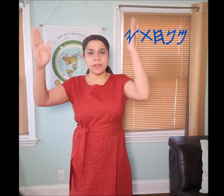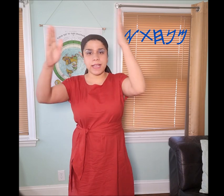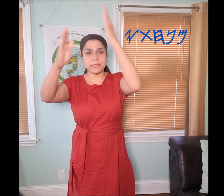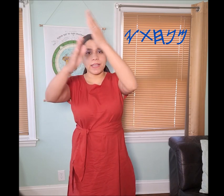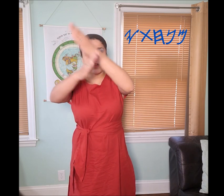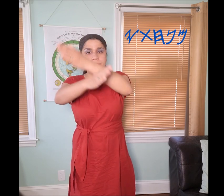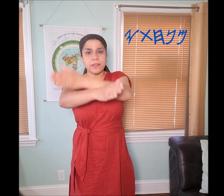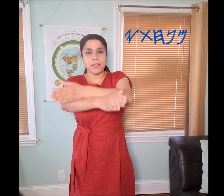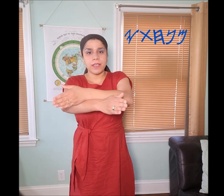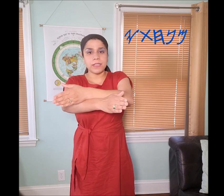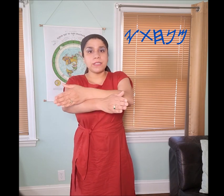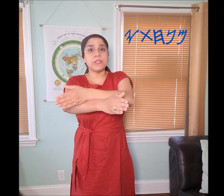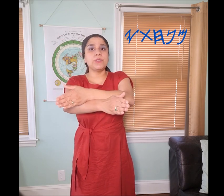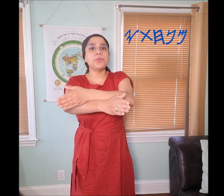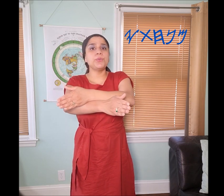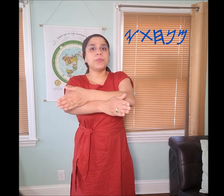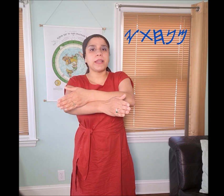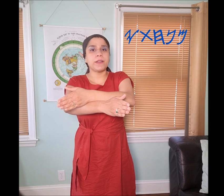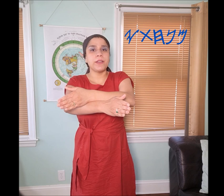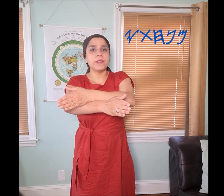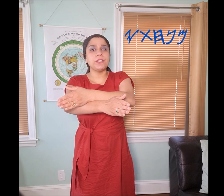The next letter is the "𐤕 thu" symbol.